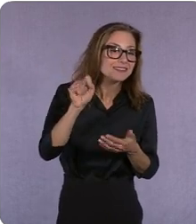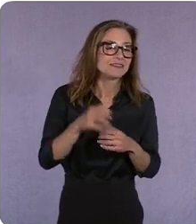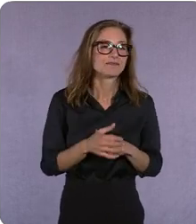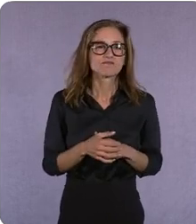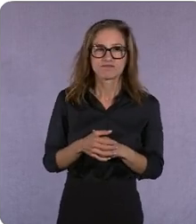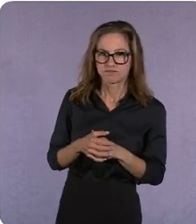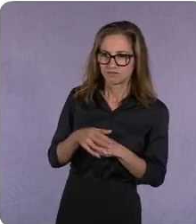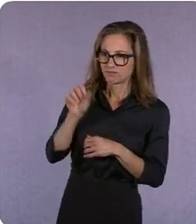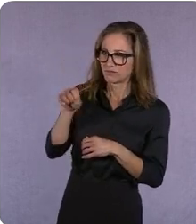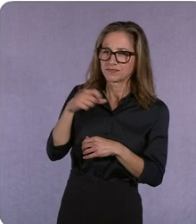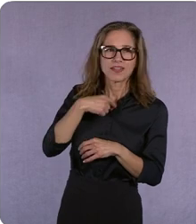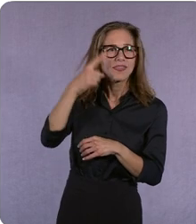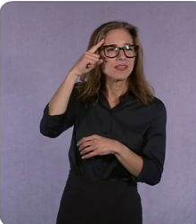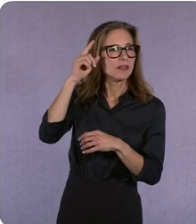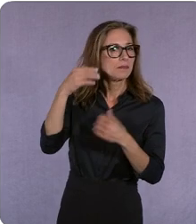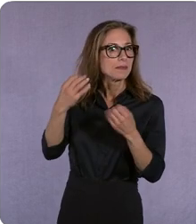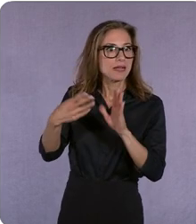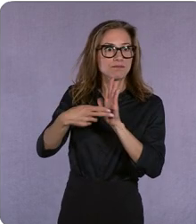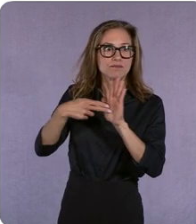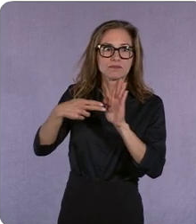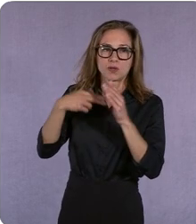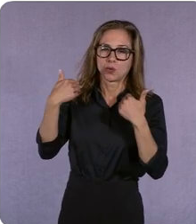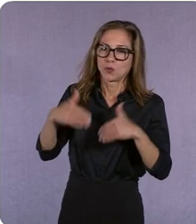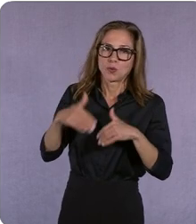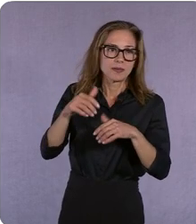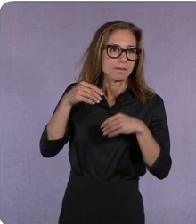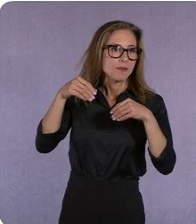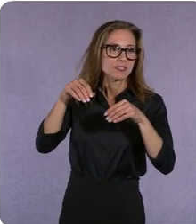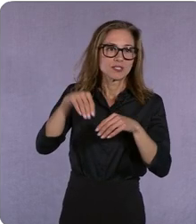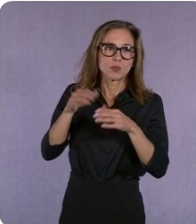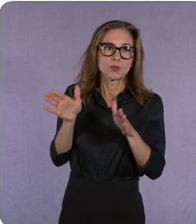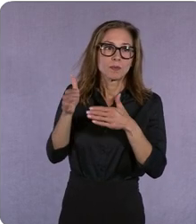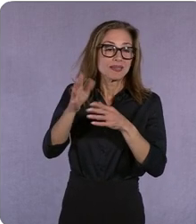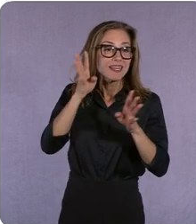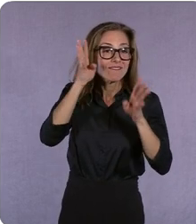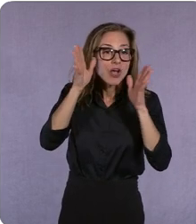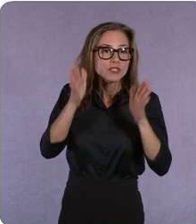integrated... an integrated approach to the market is not just for media companies it's for everyone